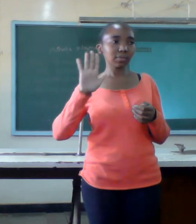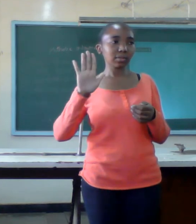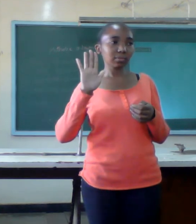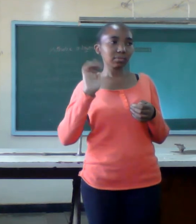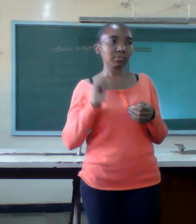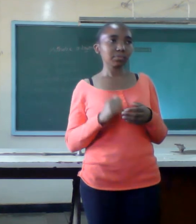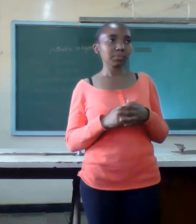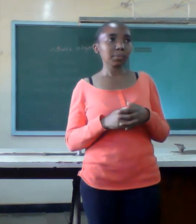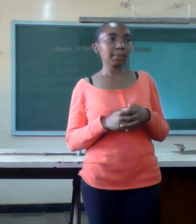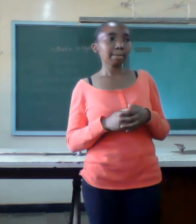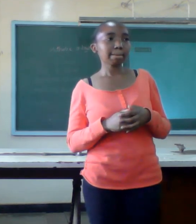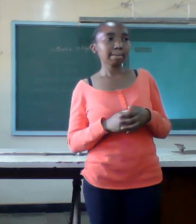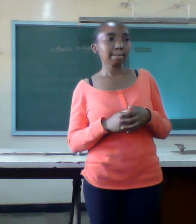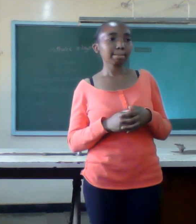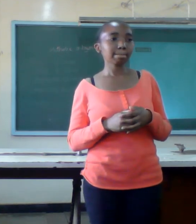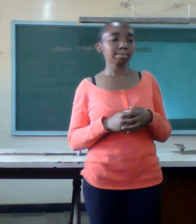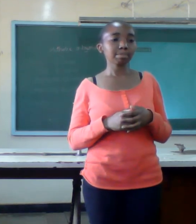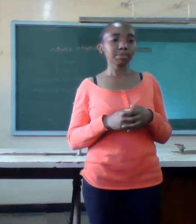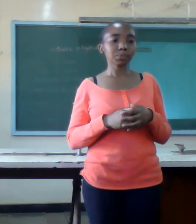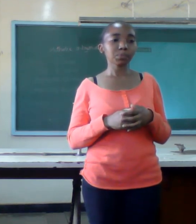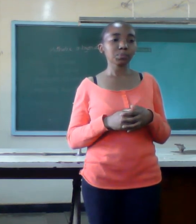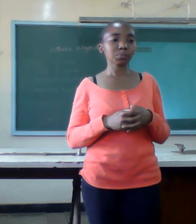get married is creating War